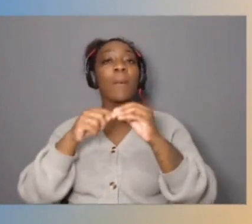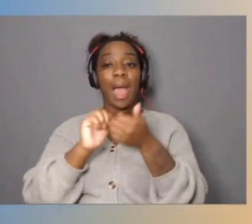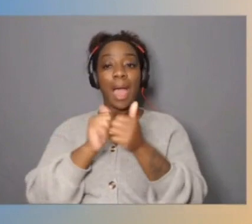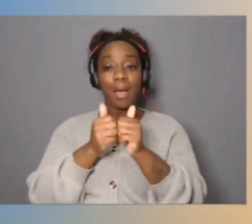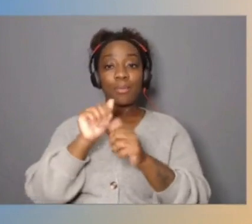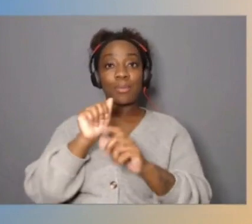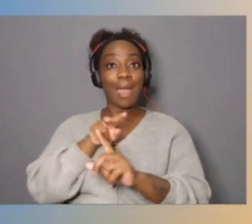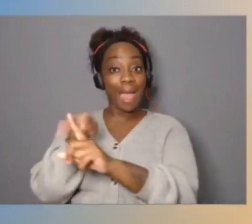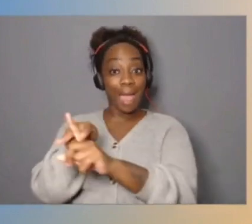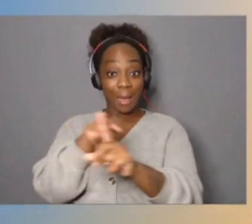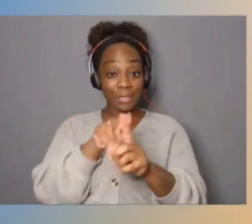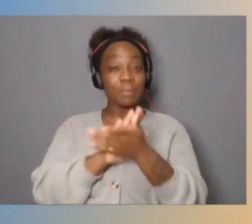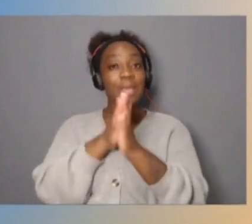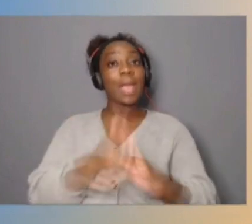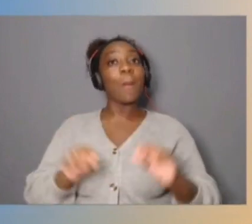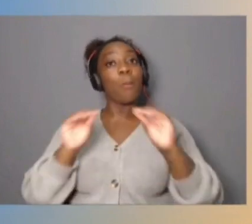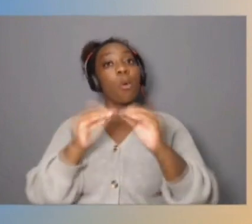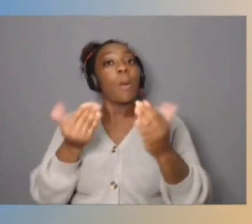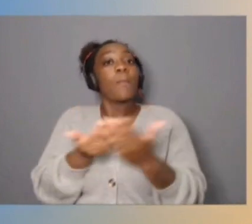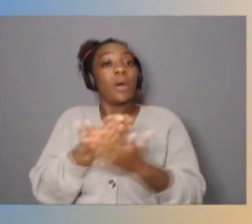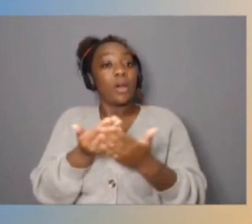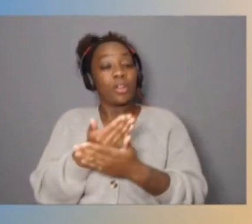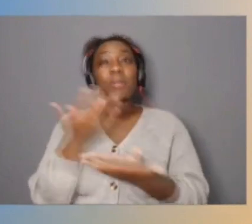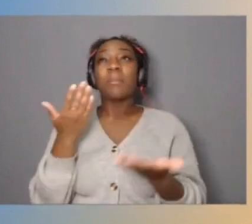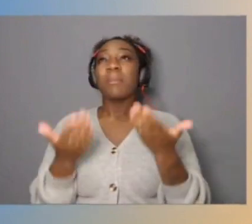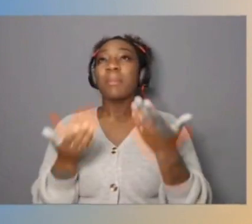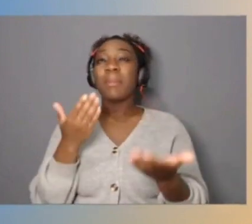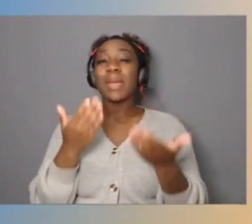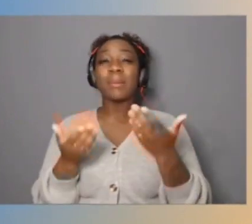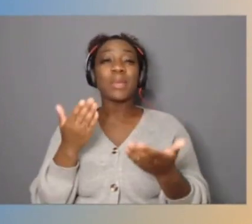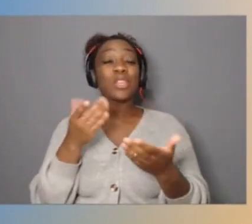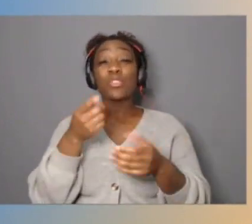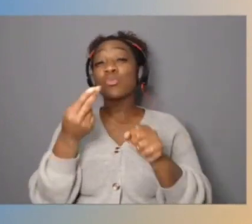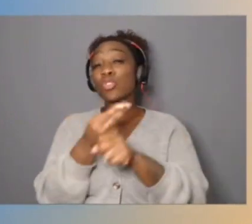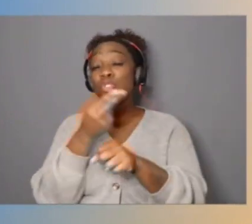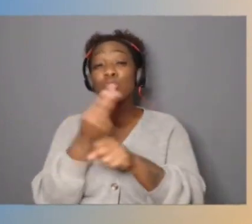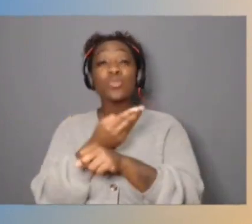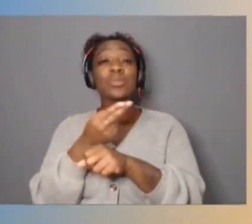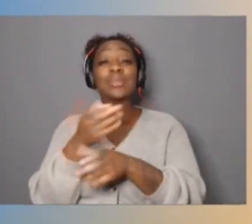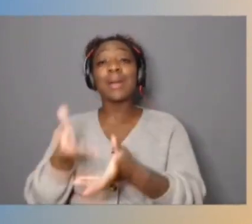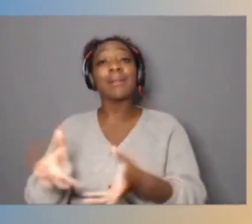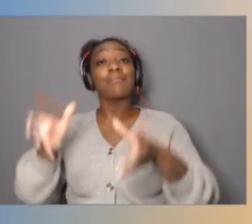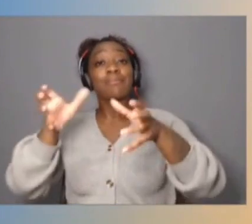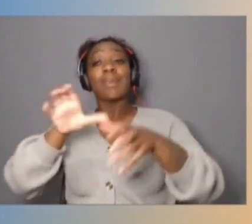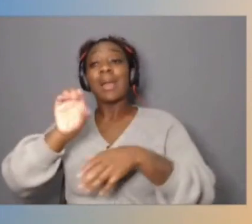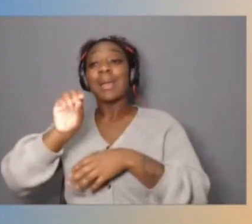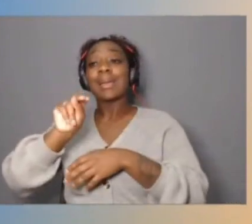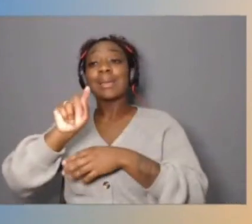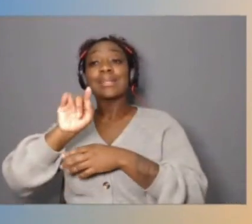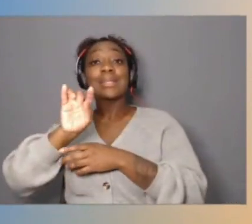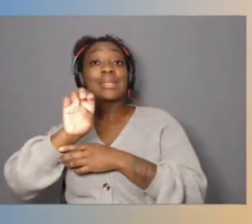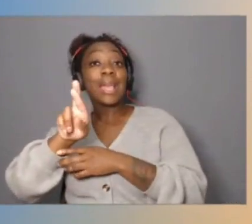You might be going to container apps or to serverless apps, or she mentioned hybrid apps as well.